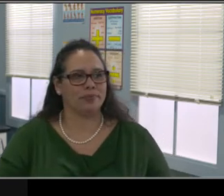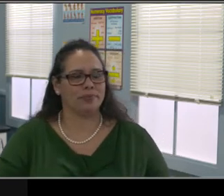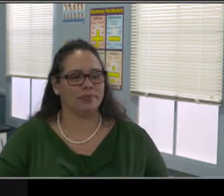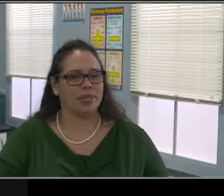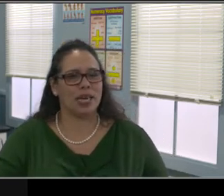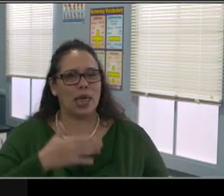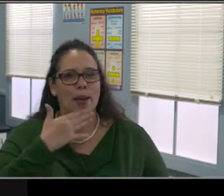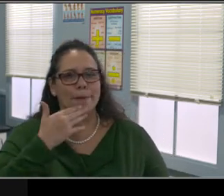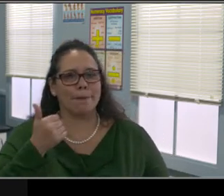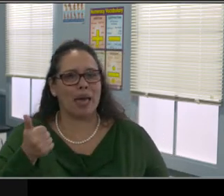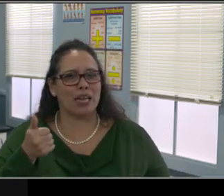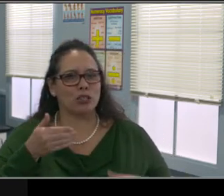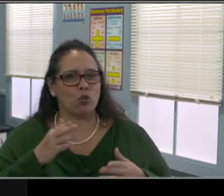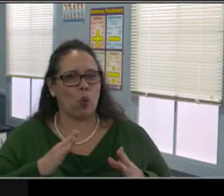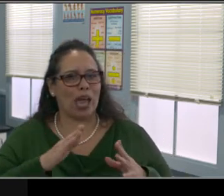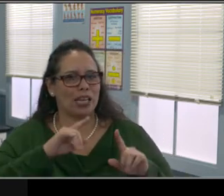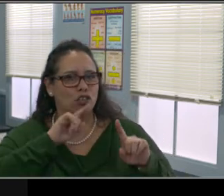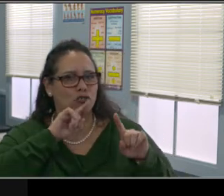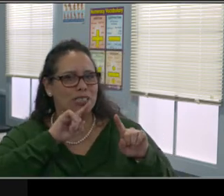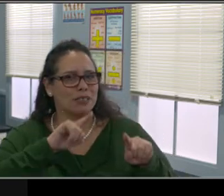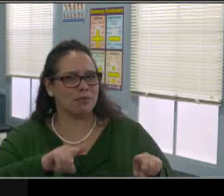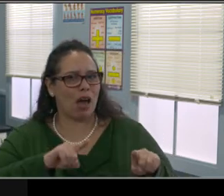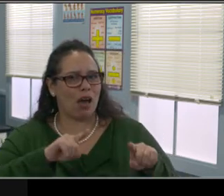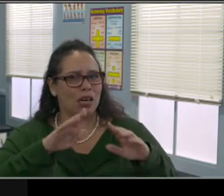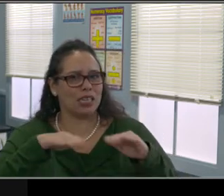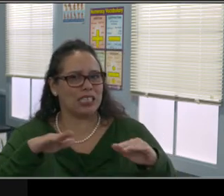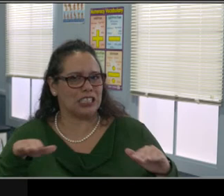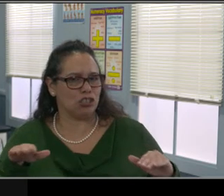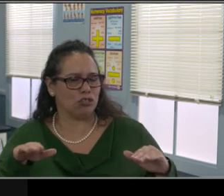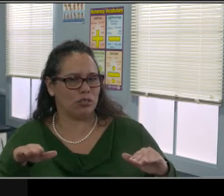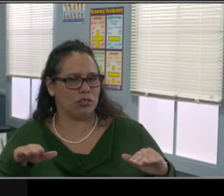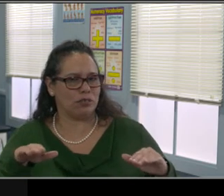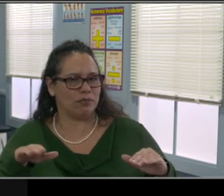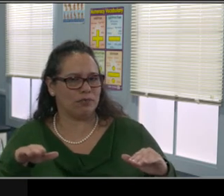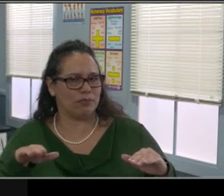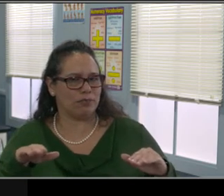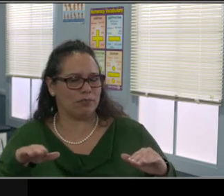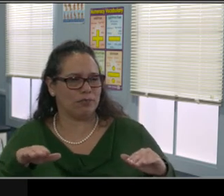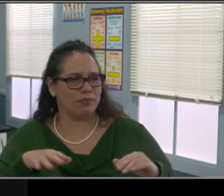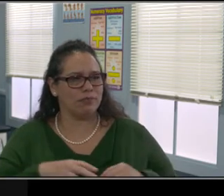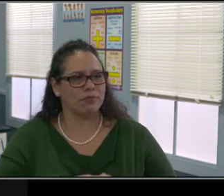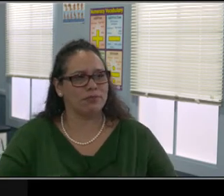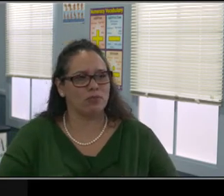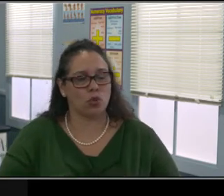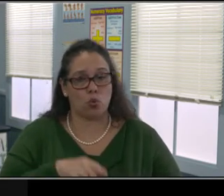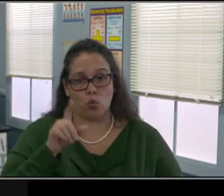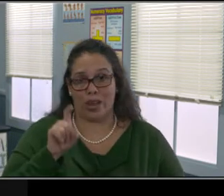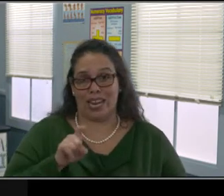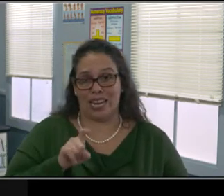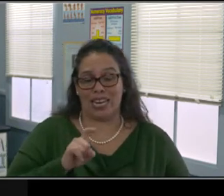What is empathic listening? And it's an active process to discern what a person is saying.